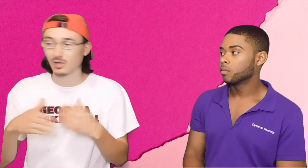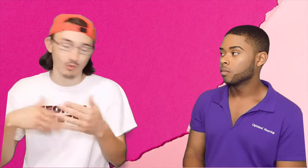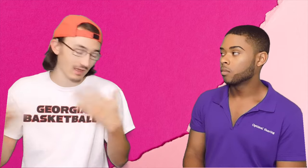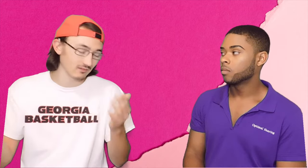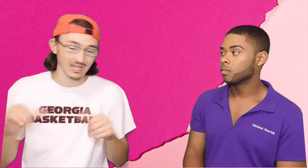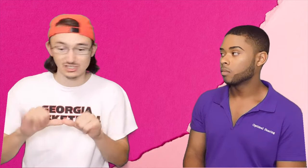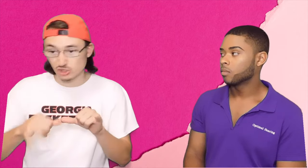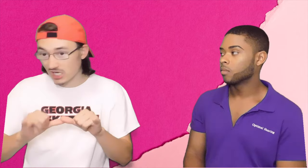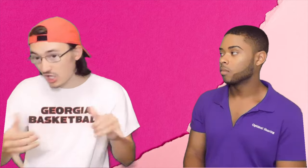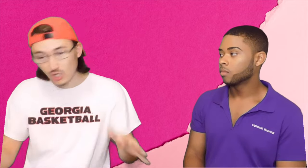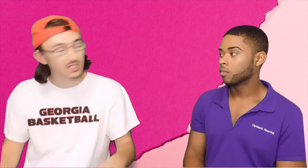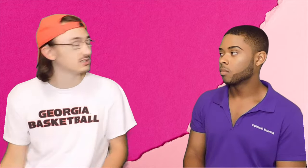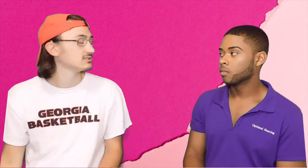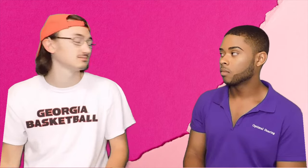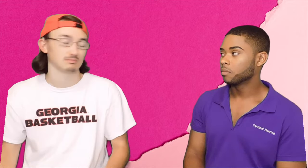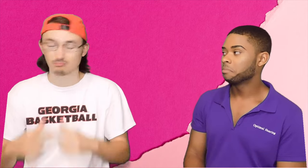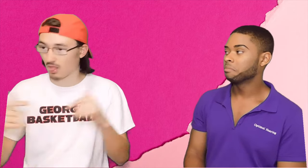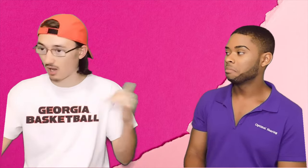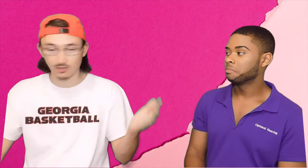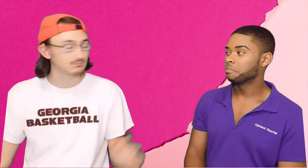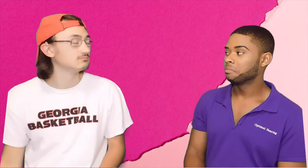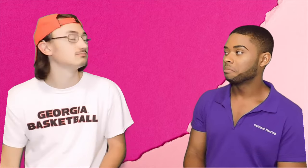Computer engineering all that stuff so